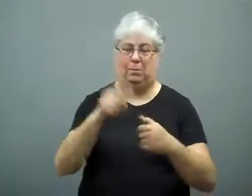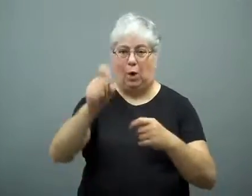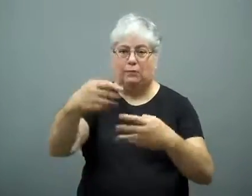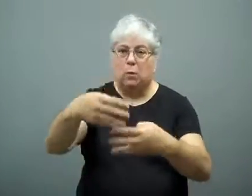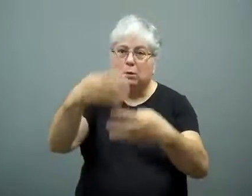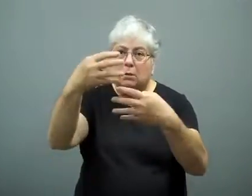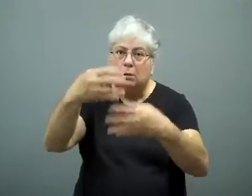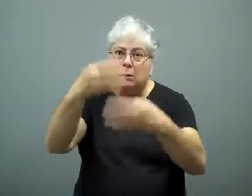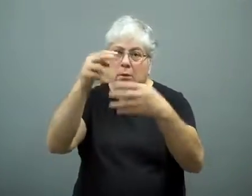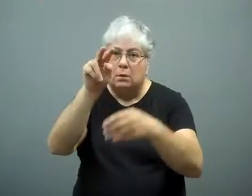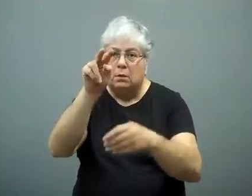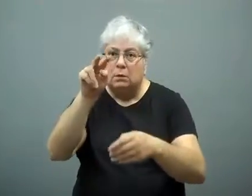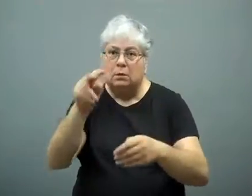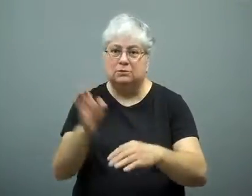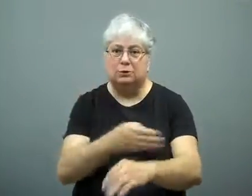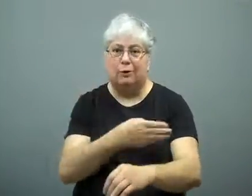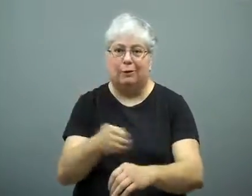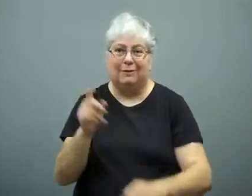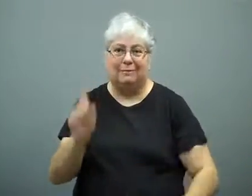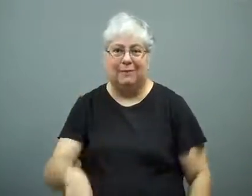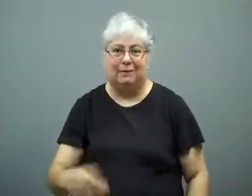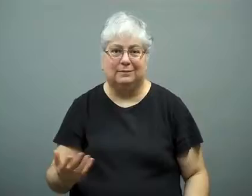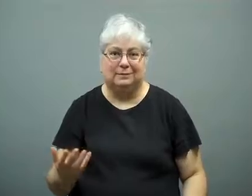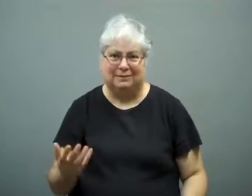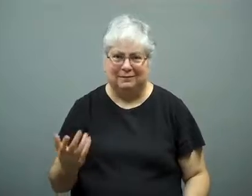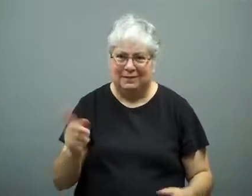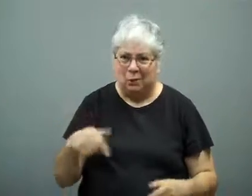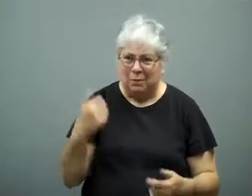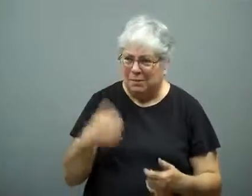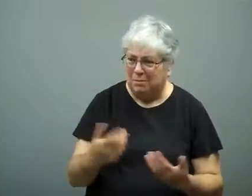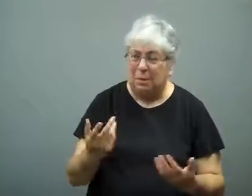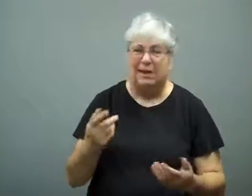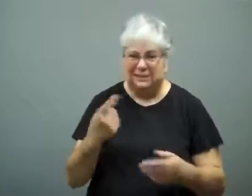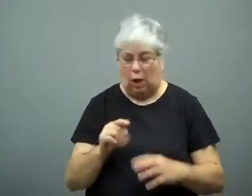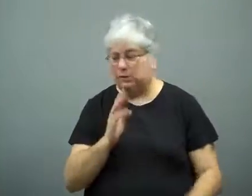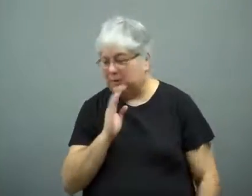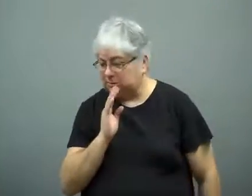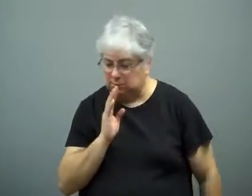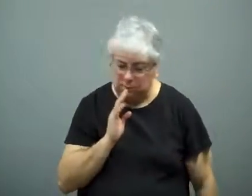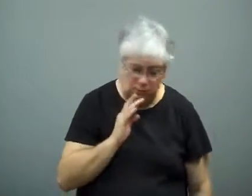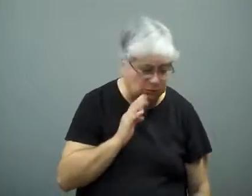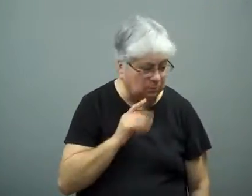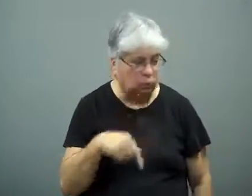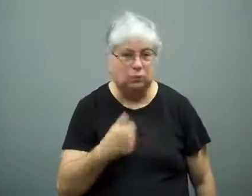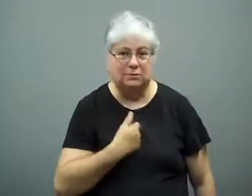and needed a teleprompter to remind him.